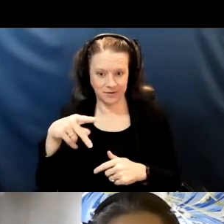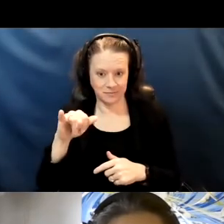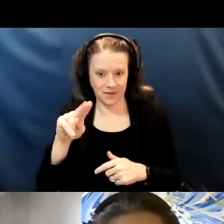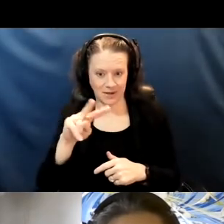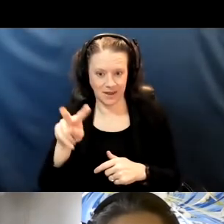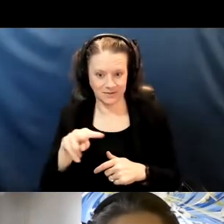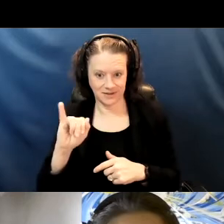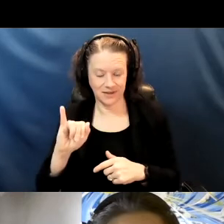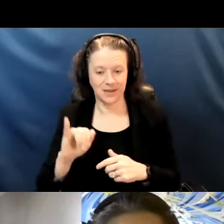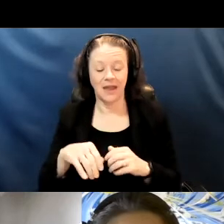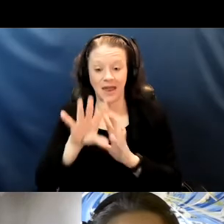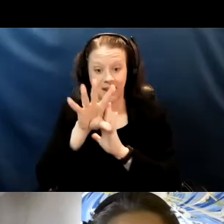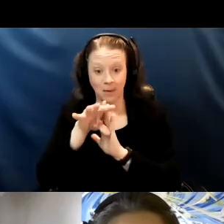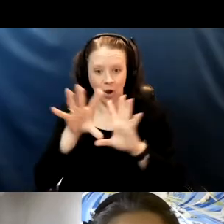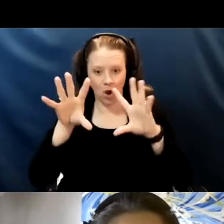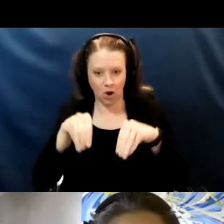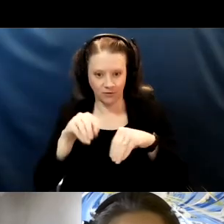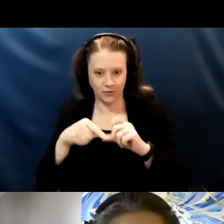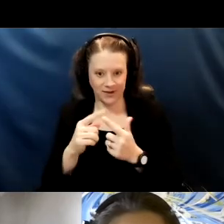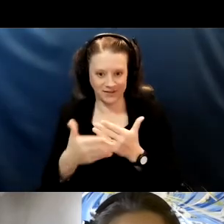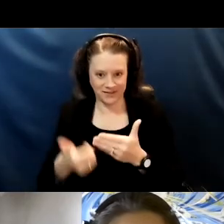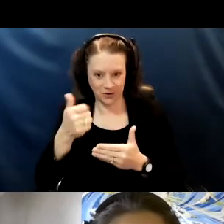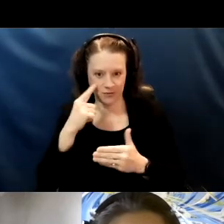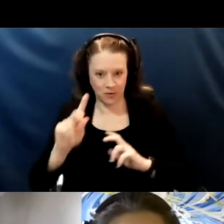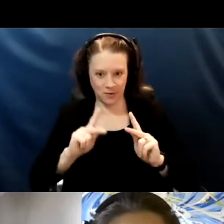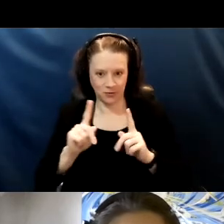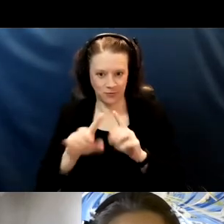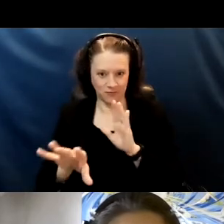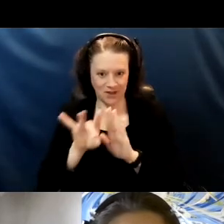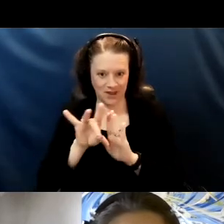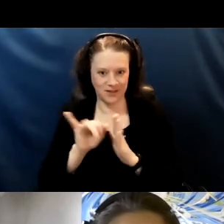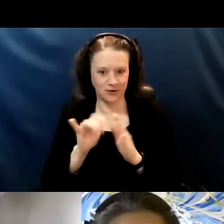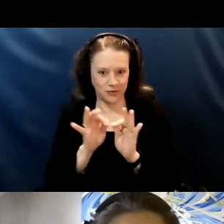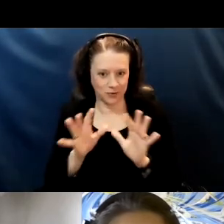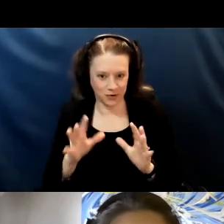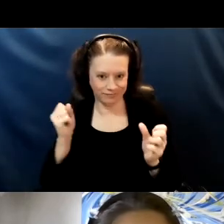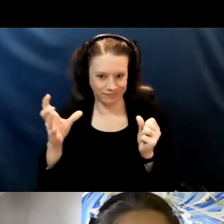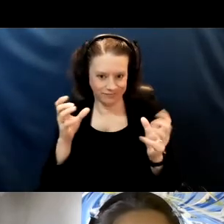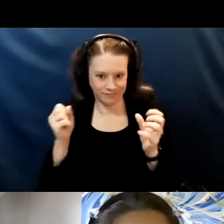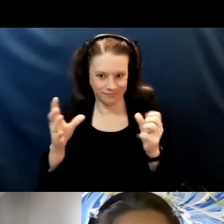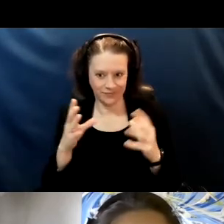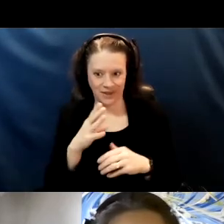so it's easier for people to locate Tammy our ASL interpreter. And during the question and answers